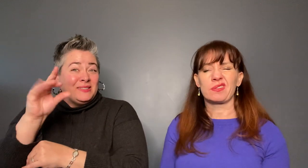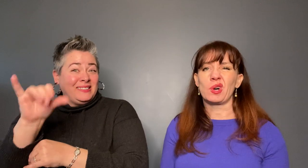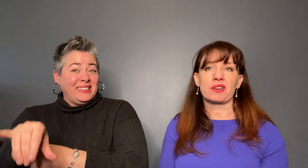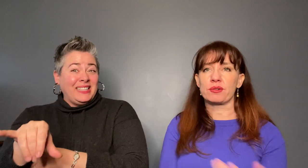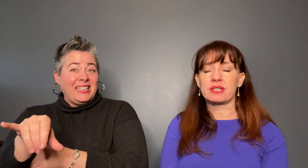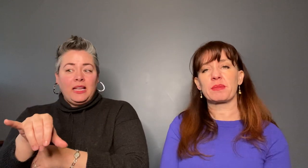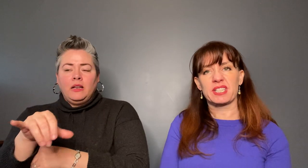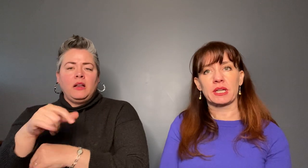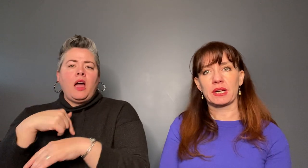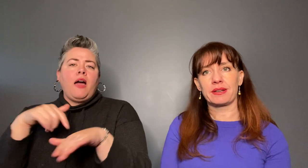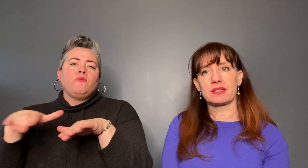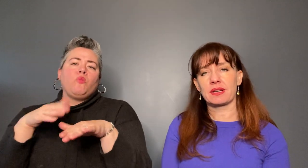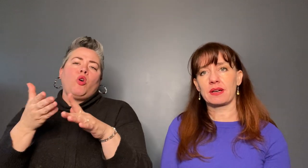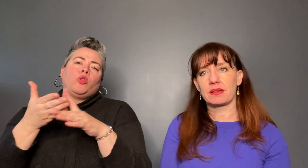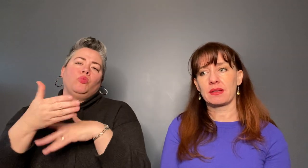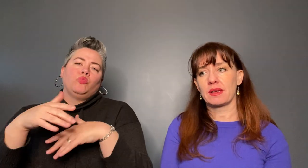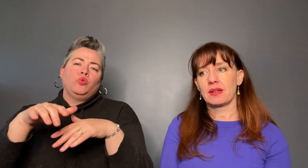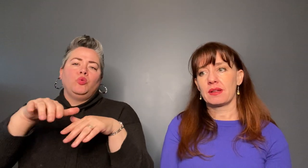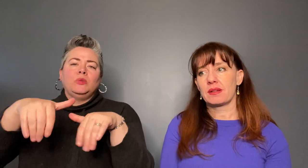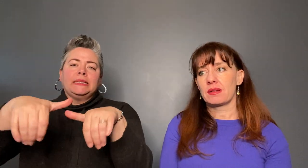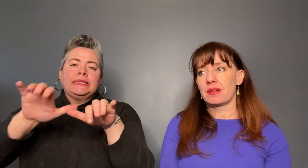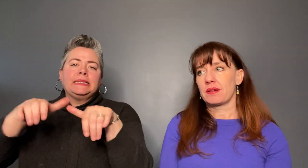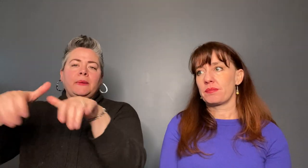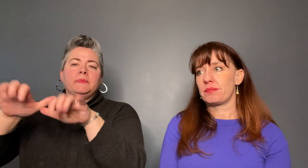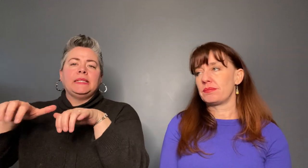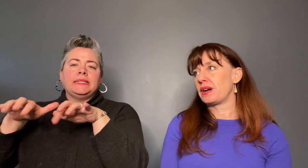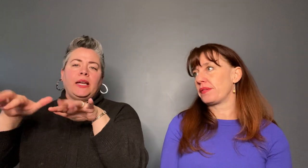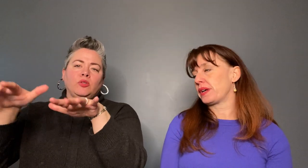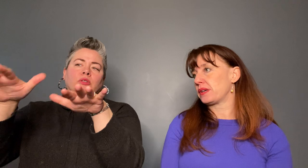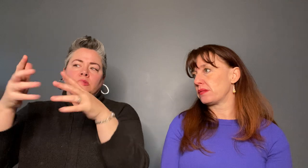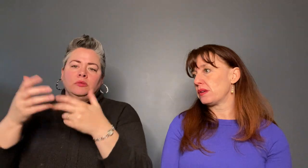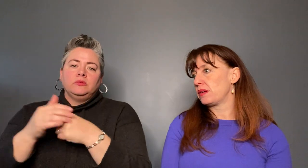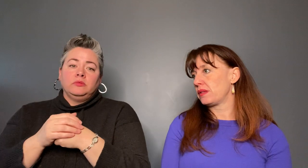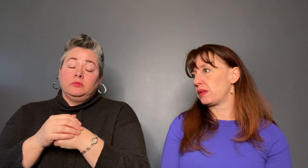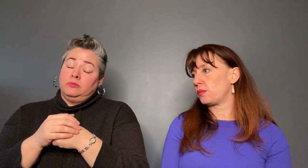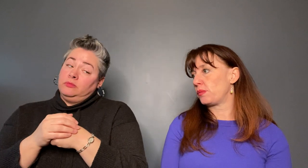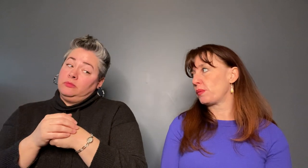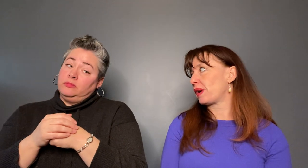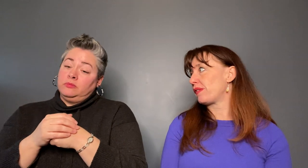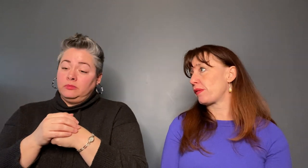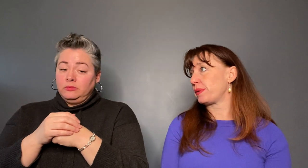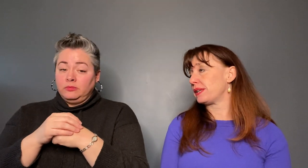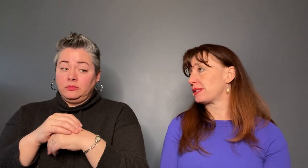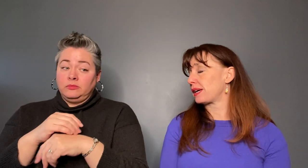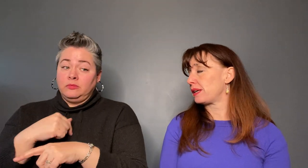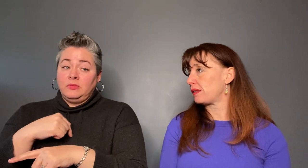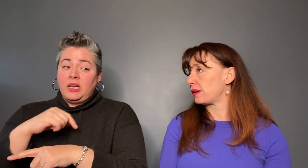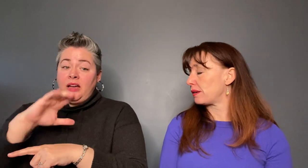I've walked through cemeteries although the one I've never been inside